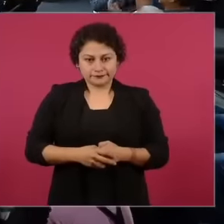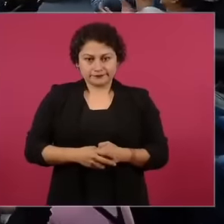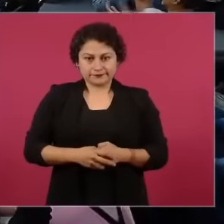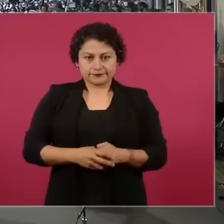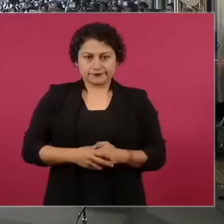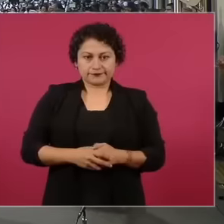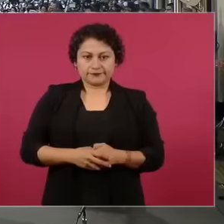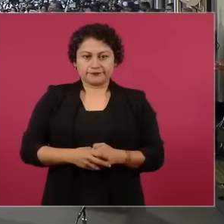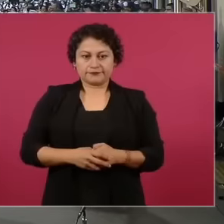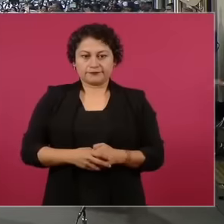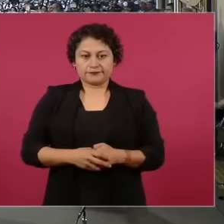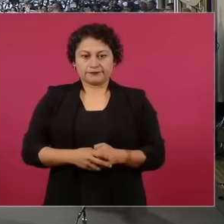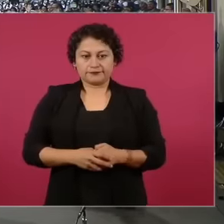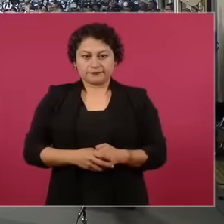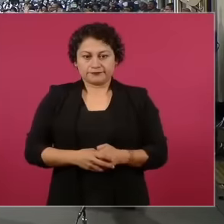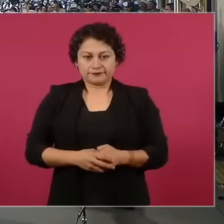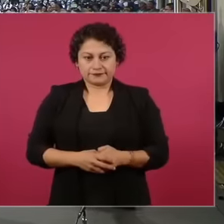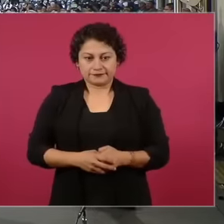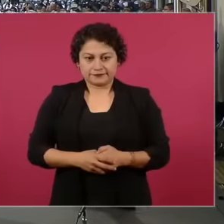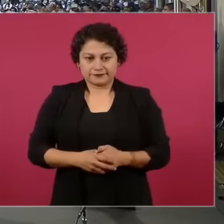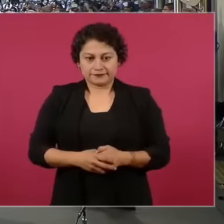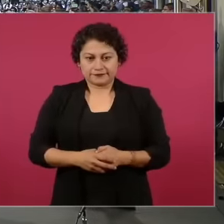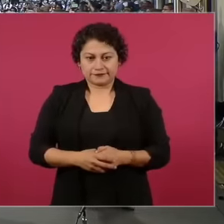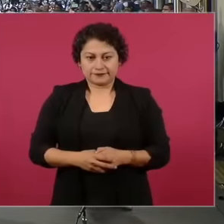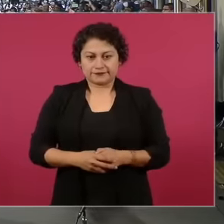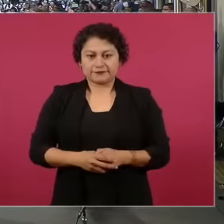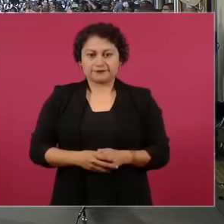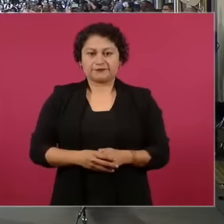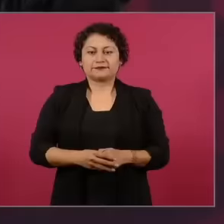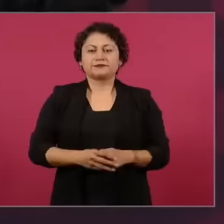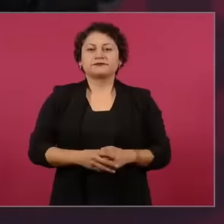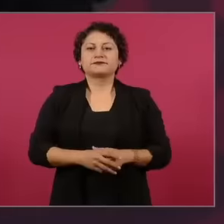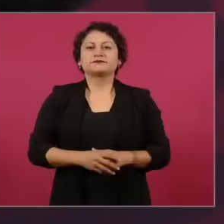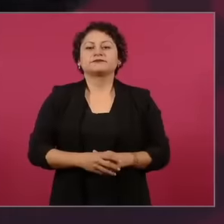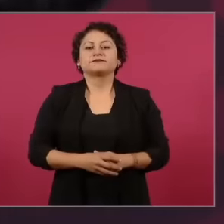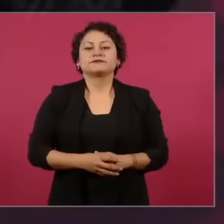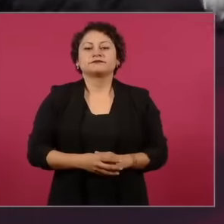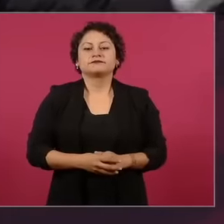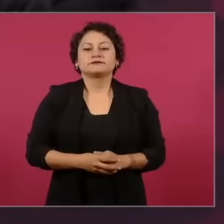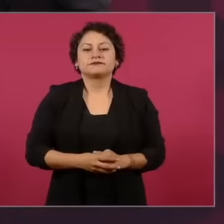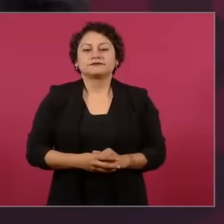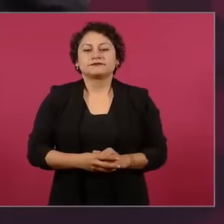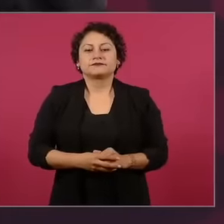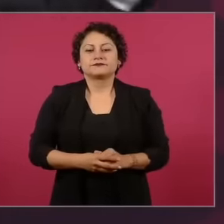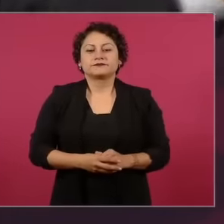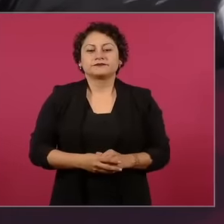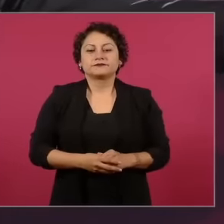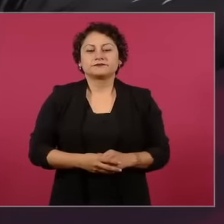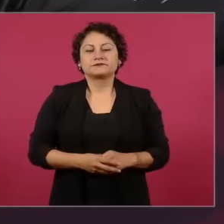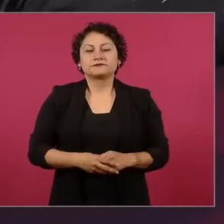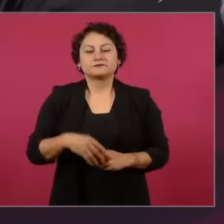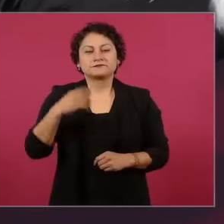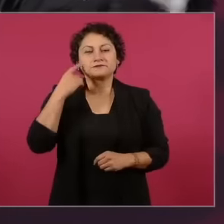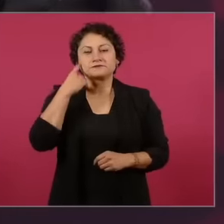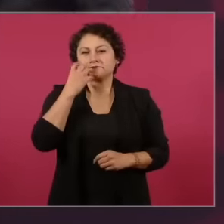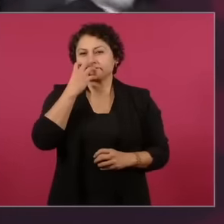this historic event and of course this has never happened. It was seen with previous governments where we only saw